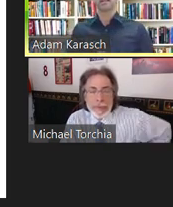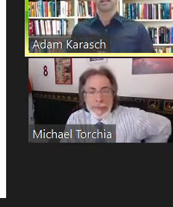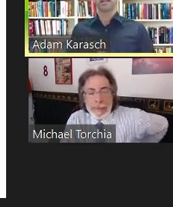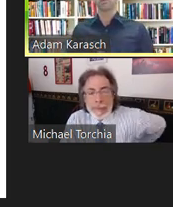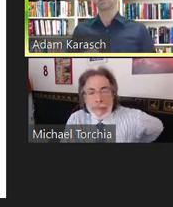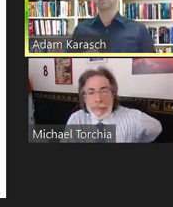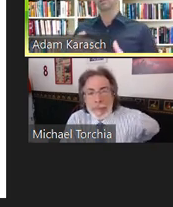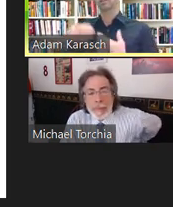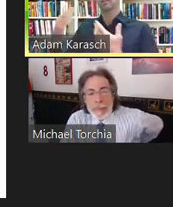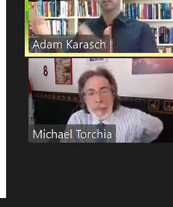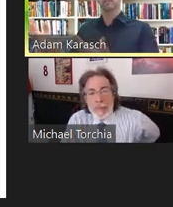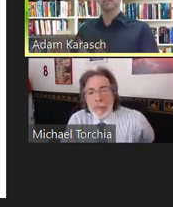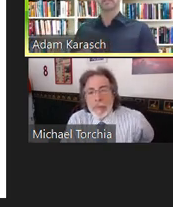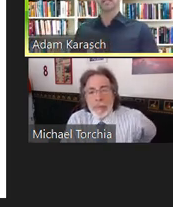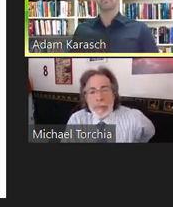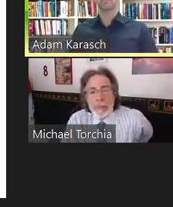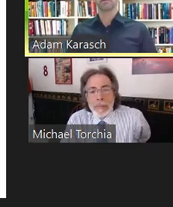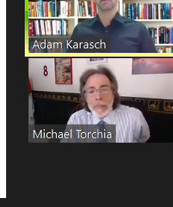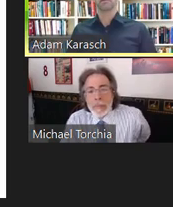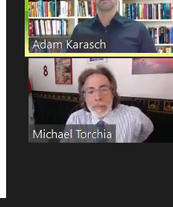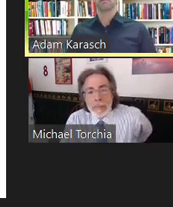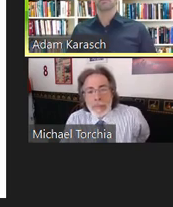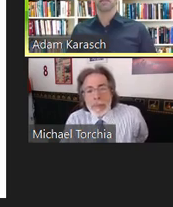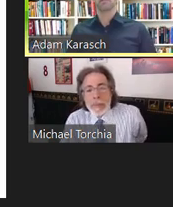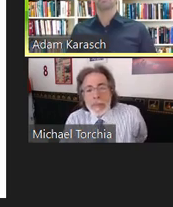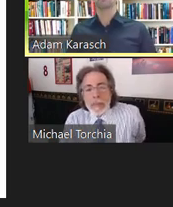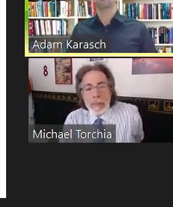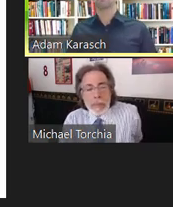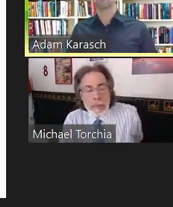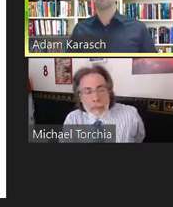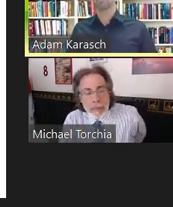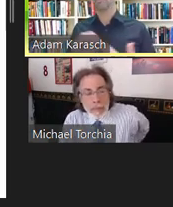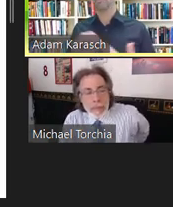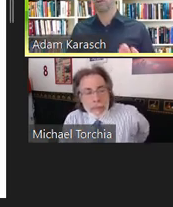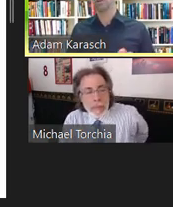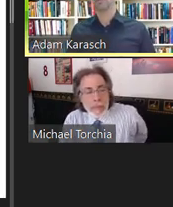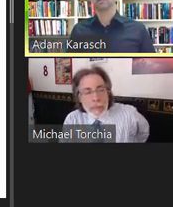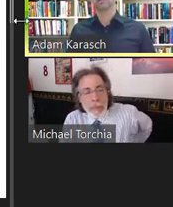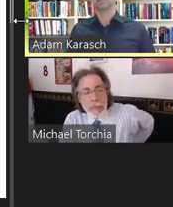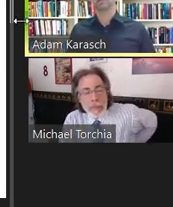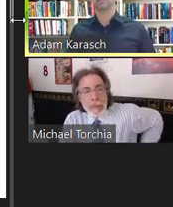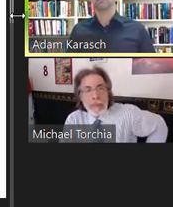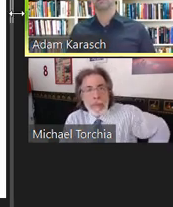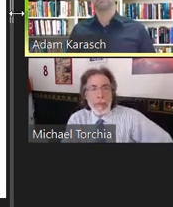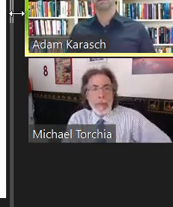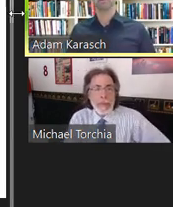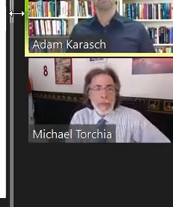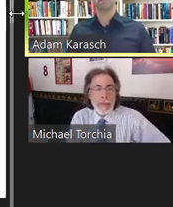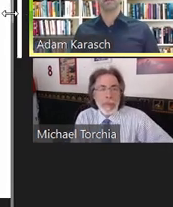And we'll be doing the same webinars in the upcoming month.